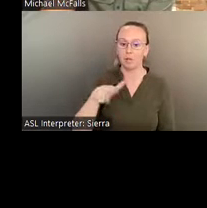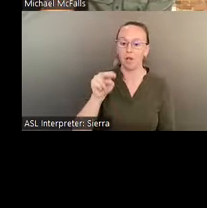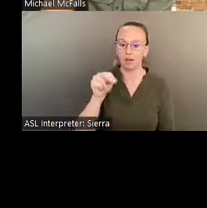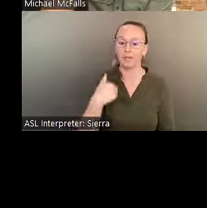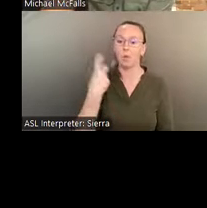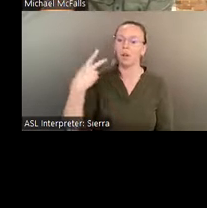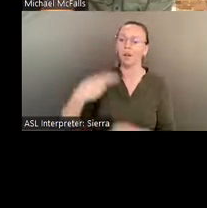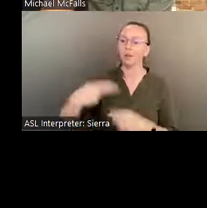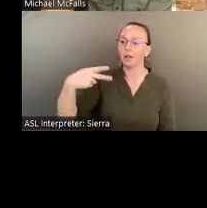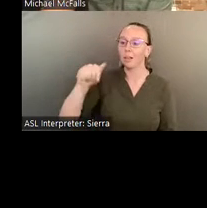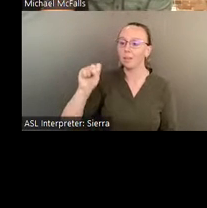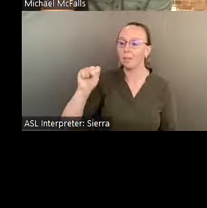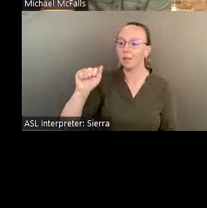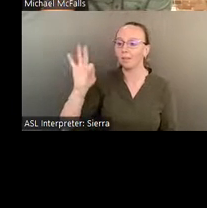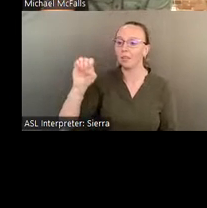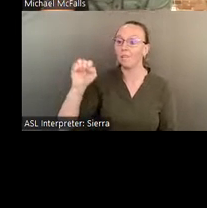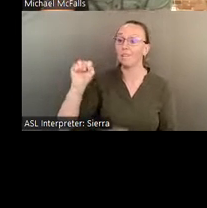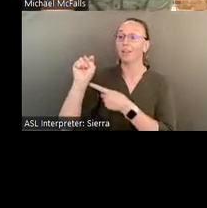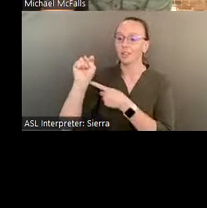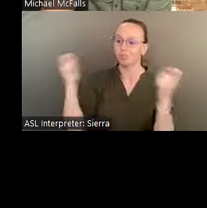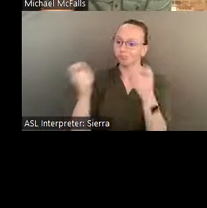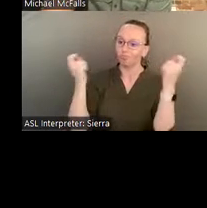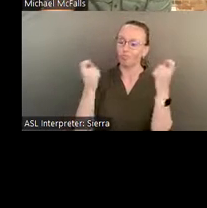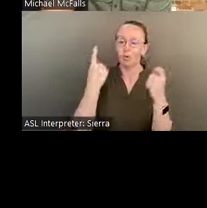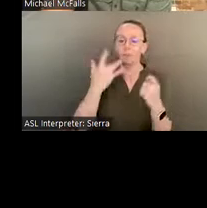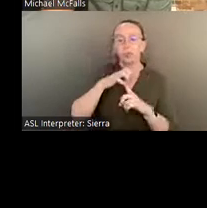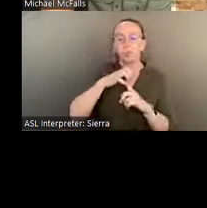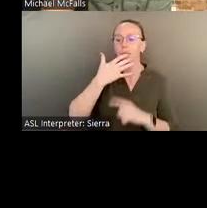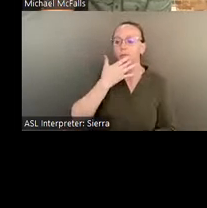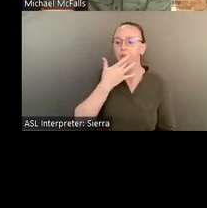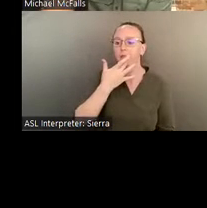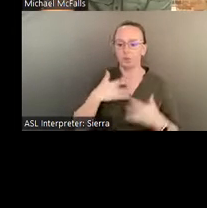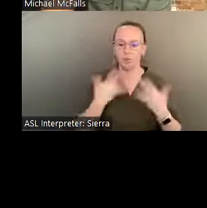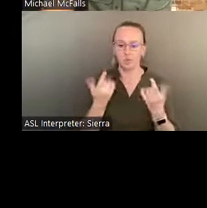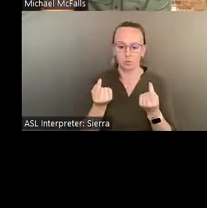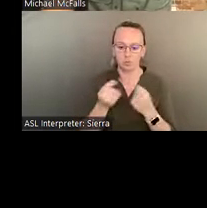One of our favorite events to do at Pasaquan- we've had three of them since the opening